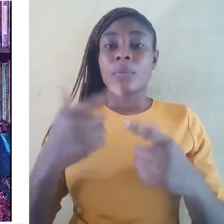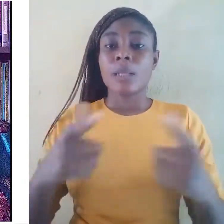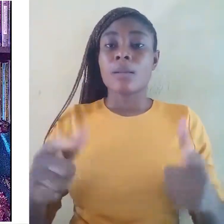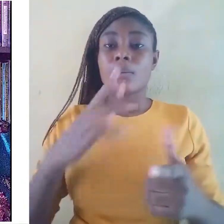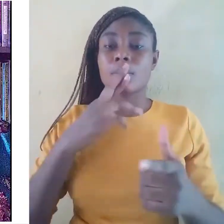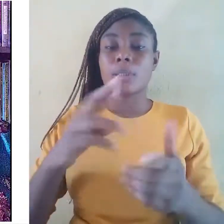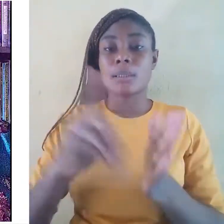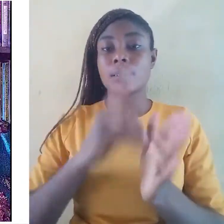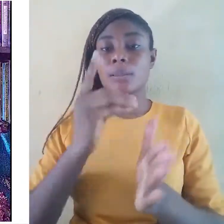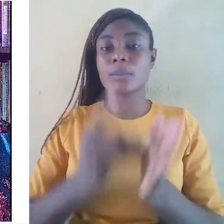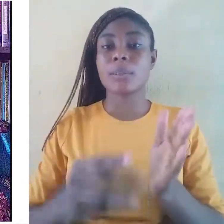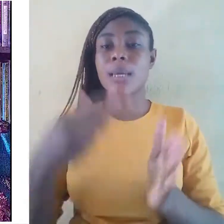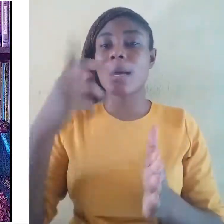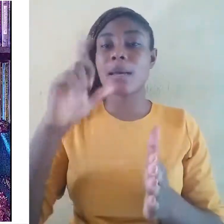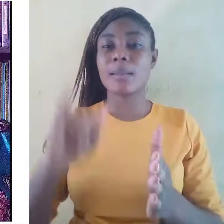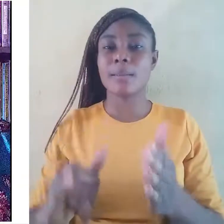and oppressed languages.